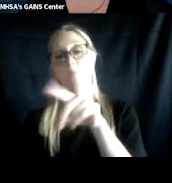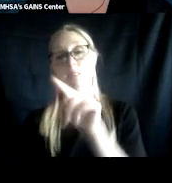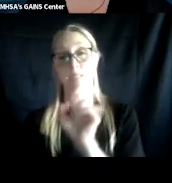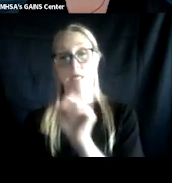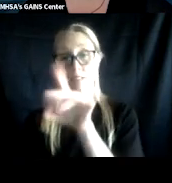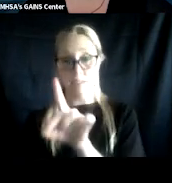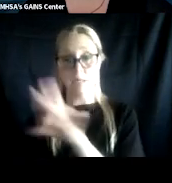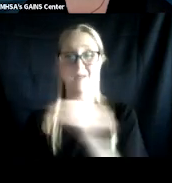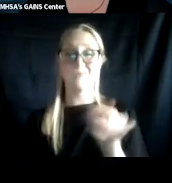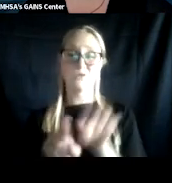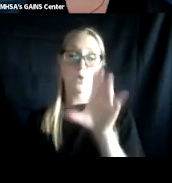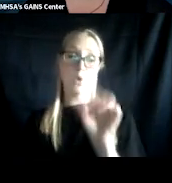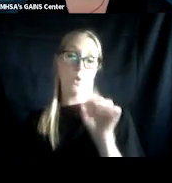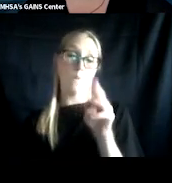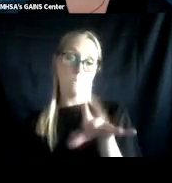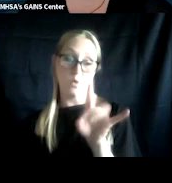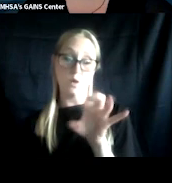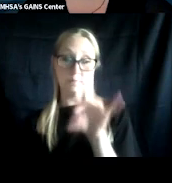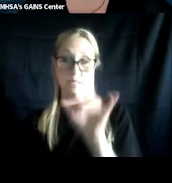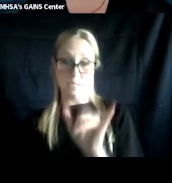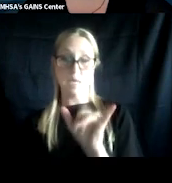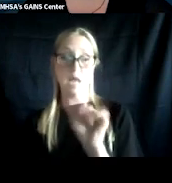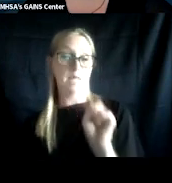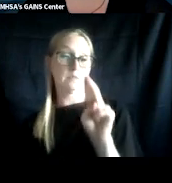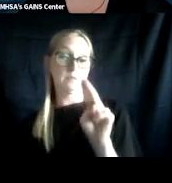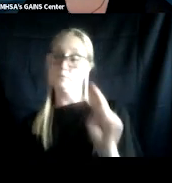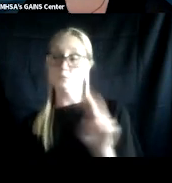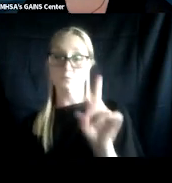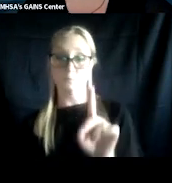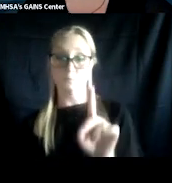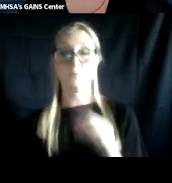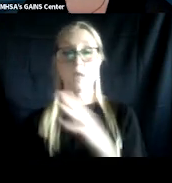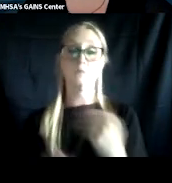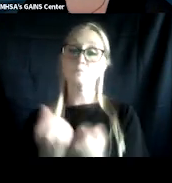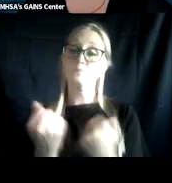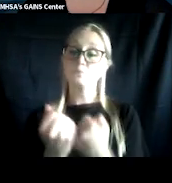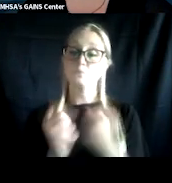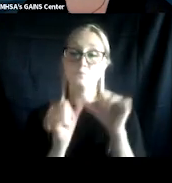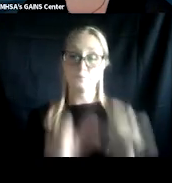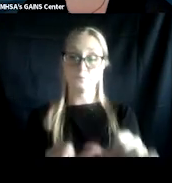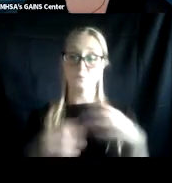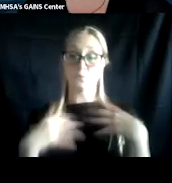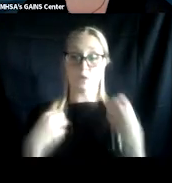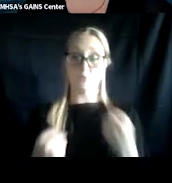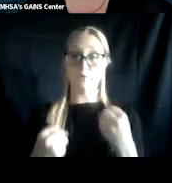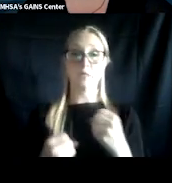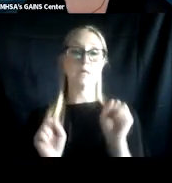To reduce the risk of recidivism and to support long-term recovery and justice involved veterans. It is a crucial that treatment courts